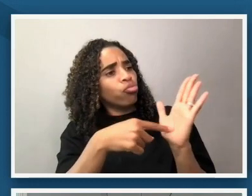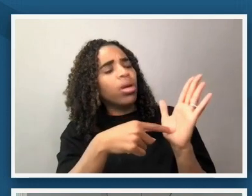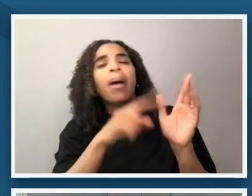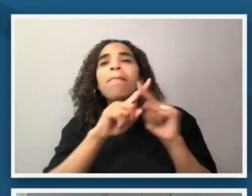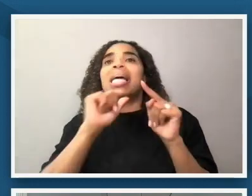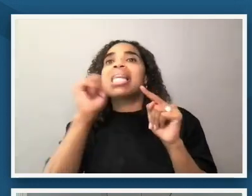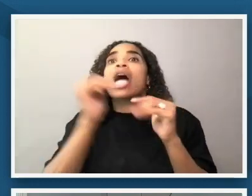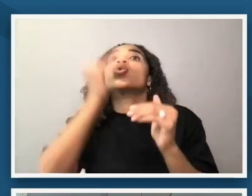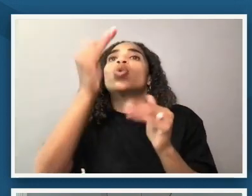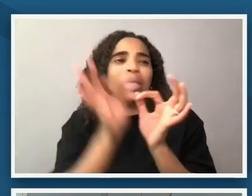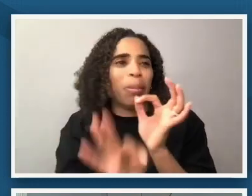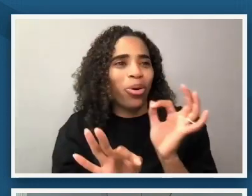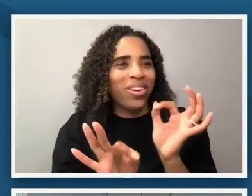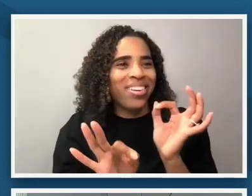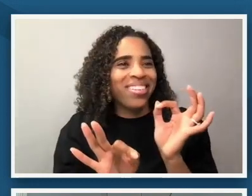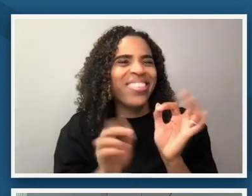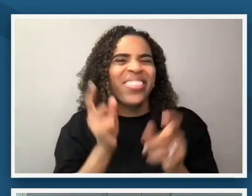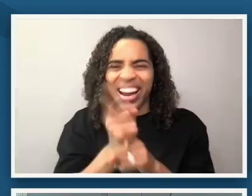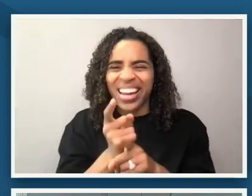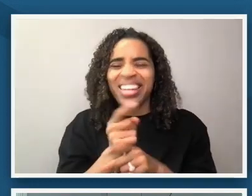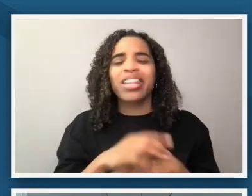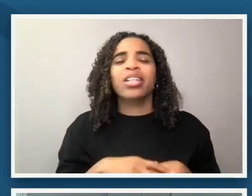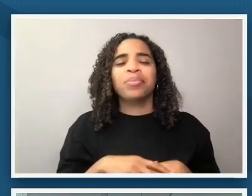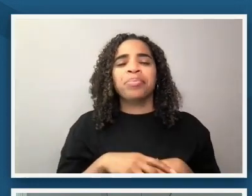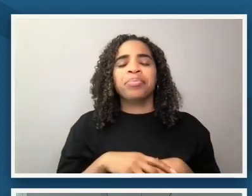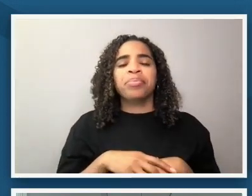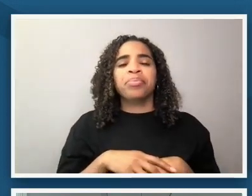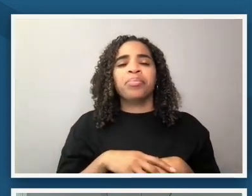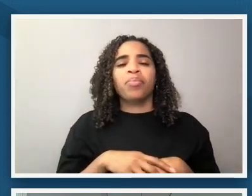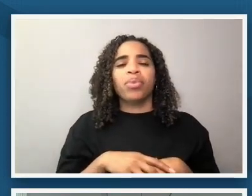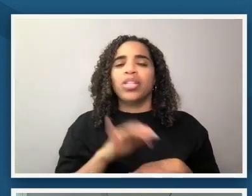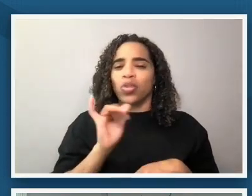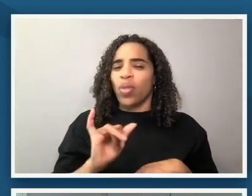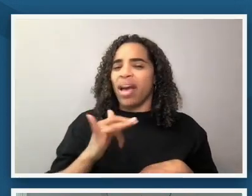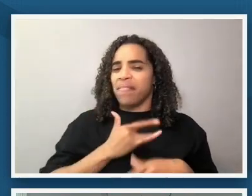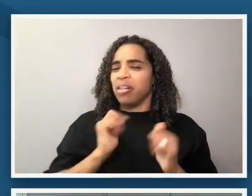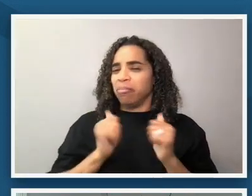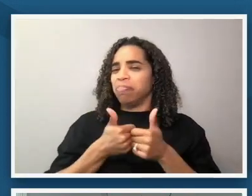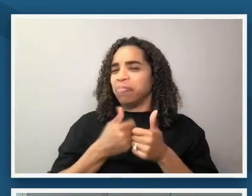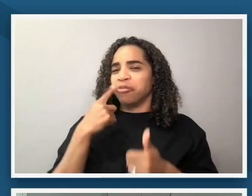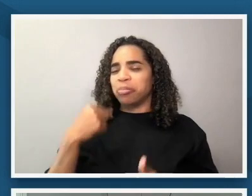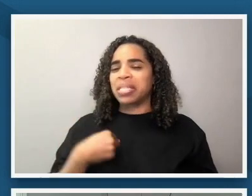um so if that for me felt like a attention